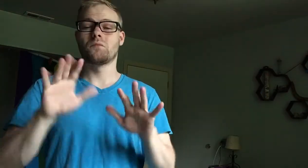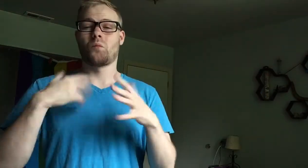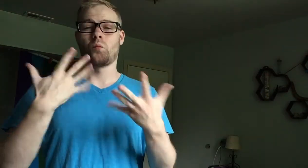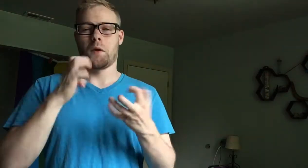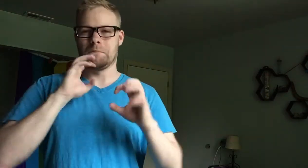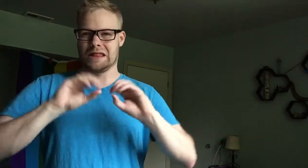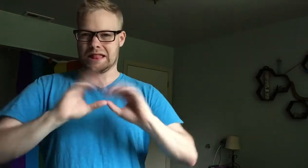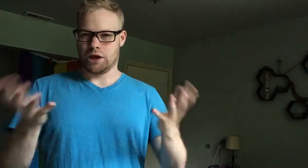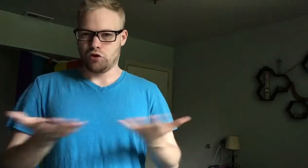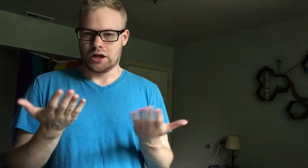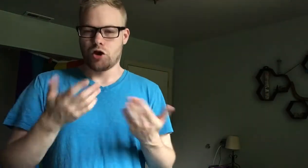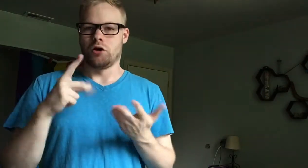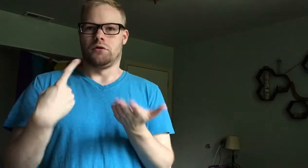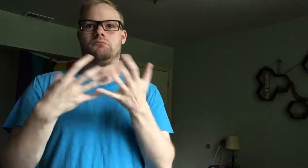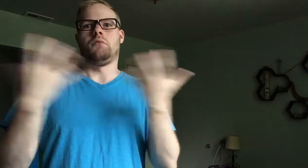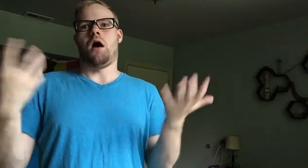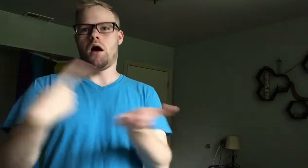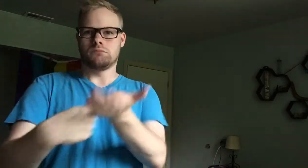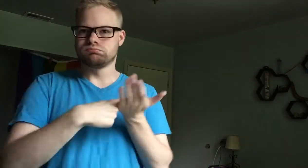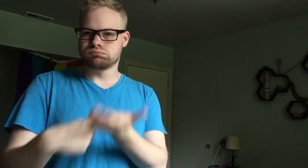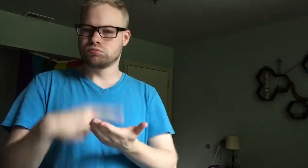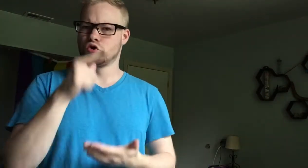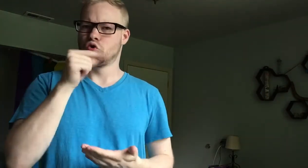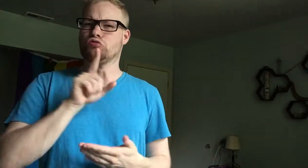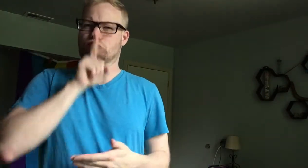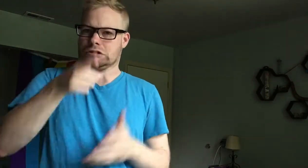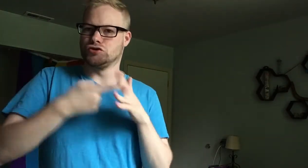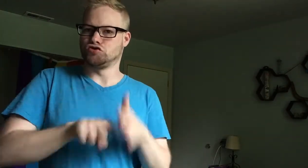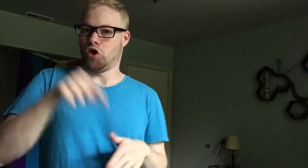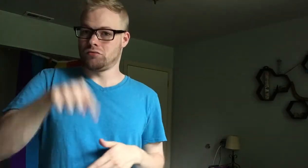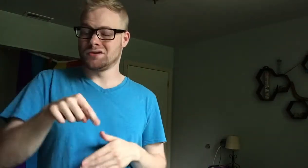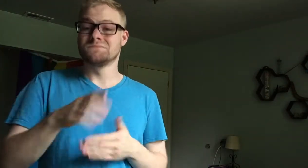I want to be clear here that there’s a lot of debate out there about who REALLY started this.